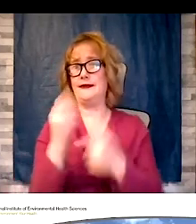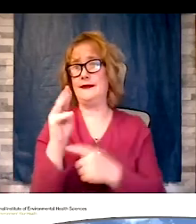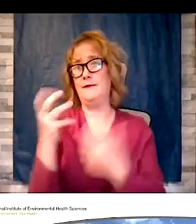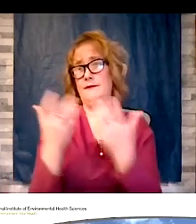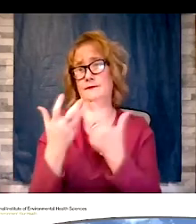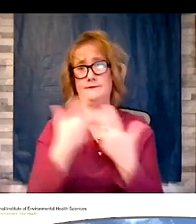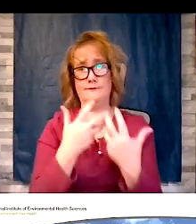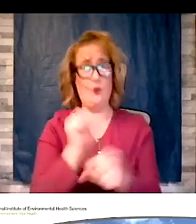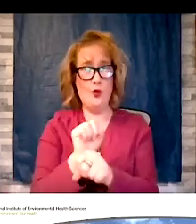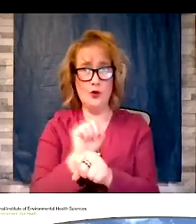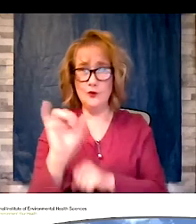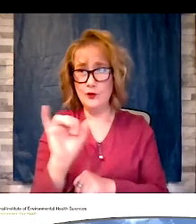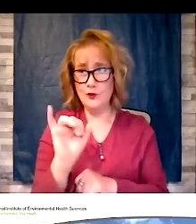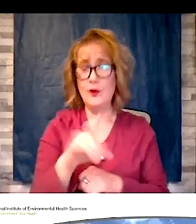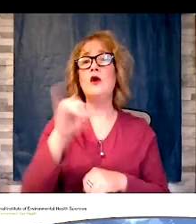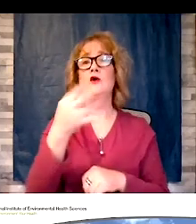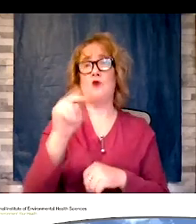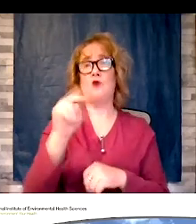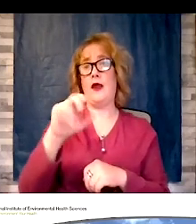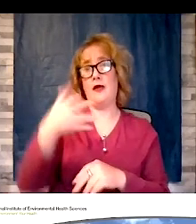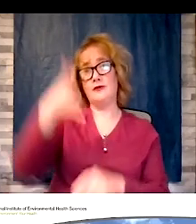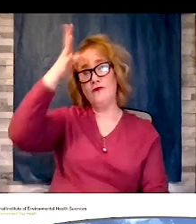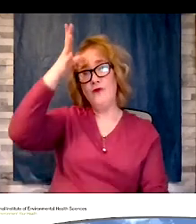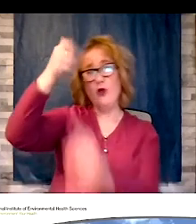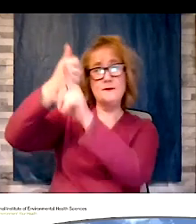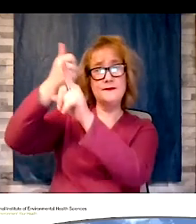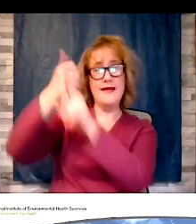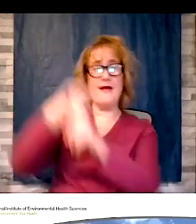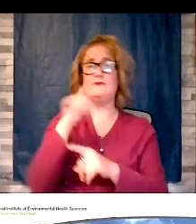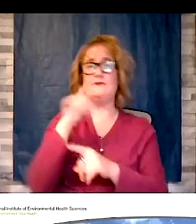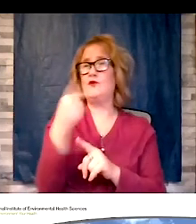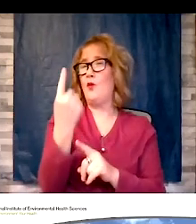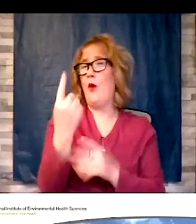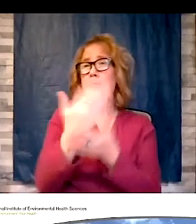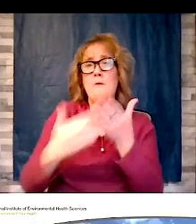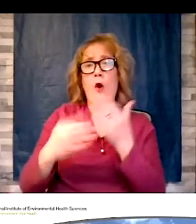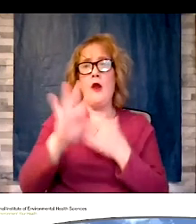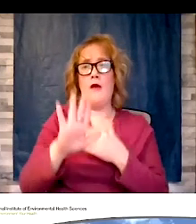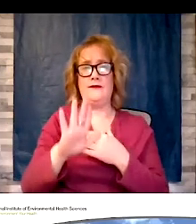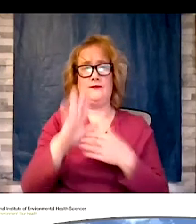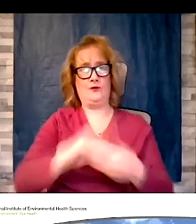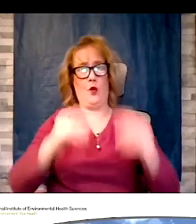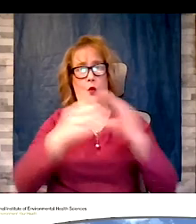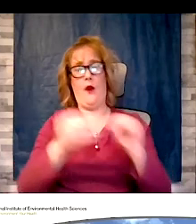hatch, the father is just one part of a story that got Dr. Allan hatch where he is. That is